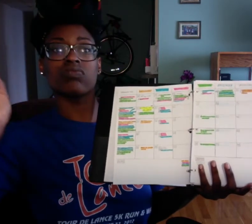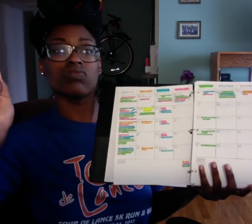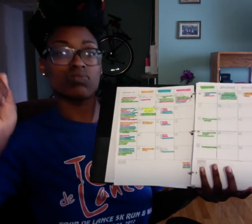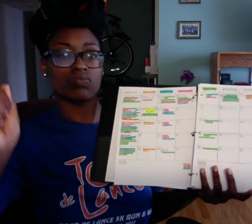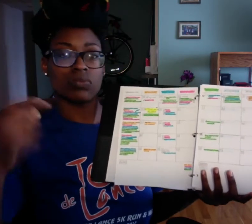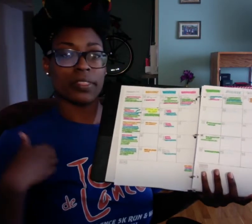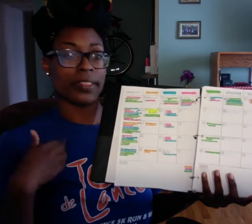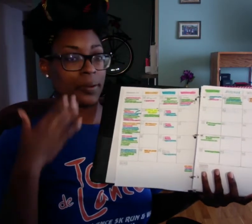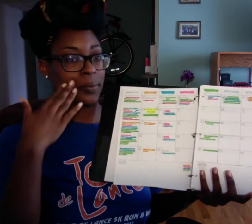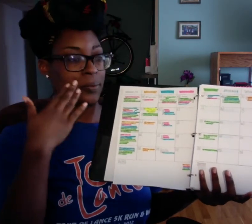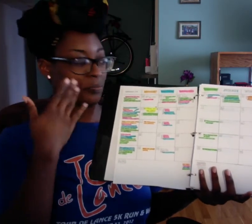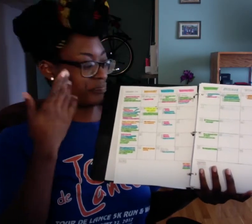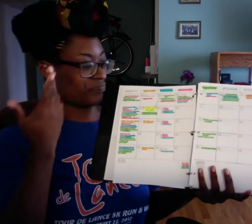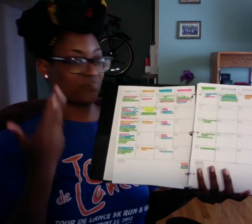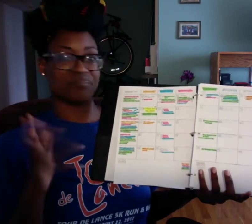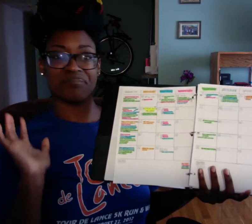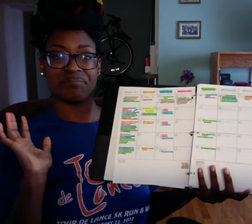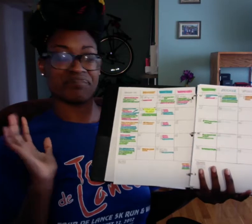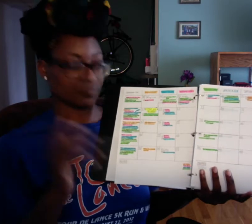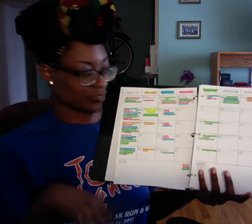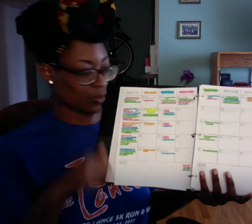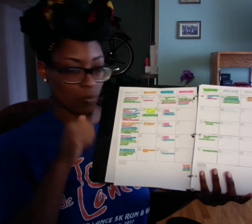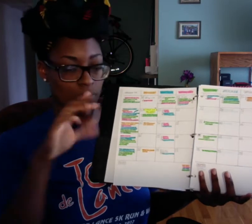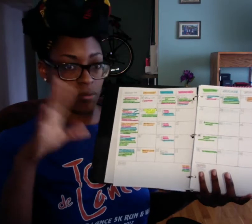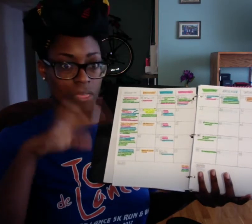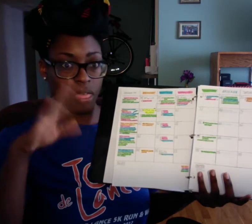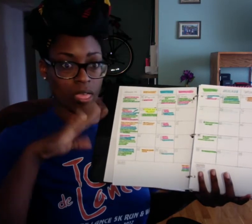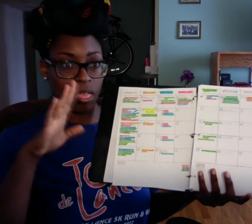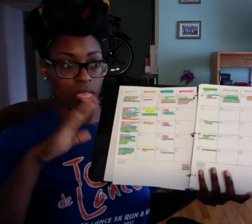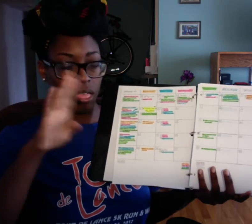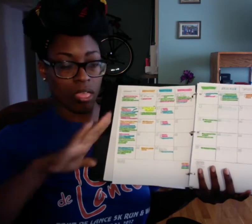assignment I just check it off and I know that I don't have to worry about it anymore.